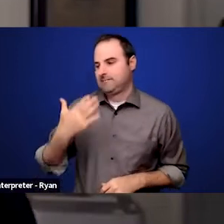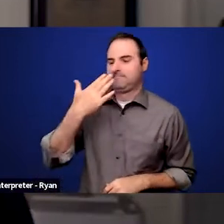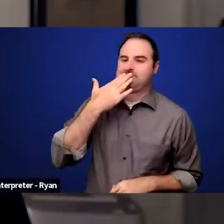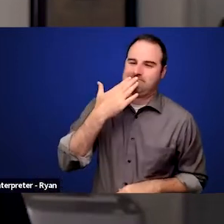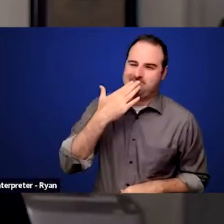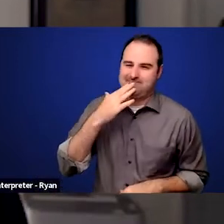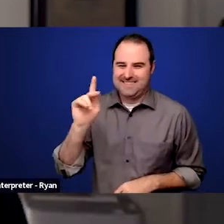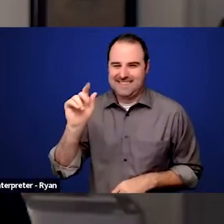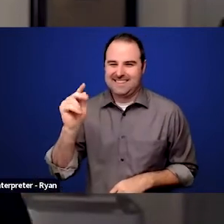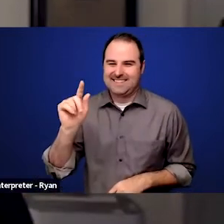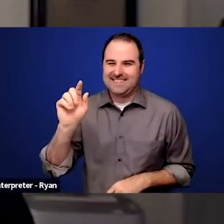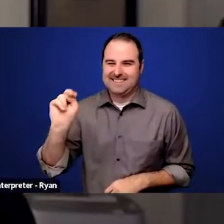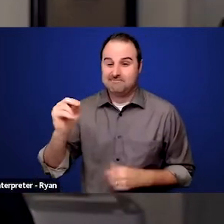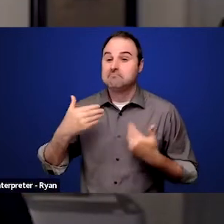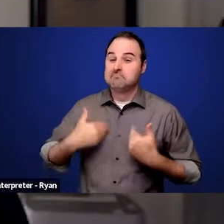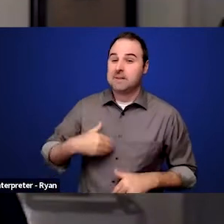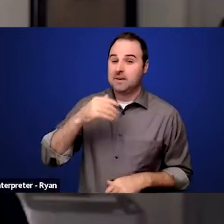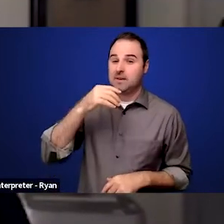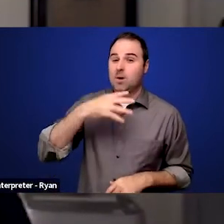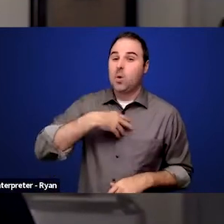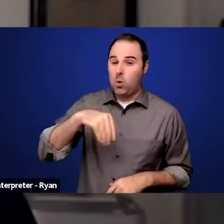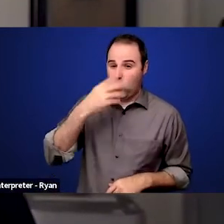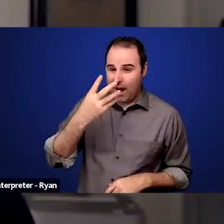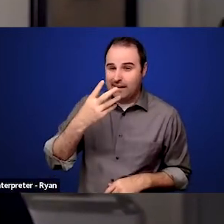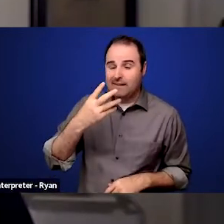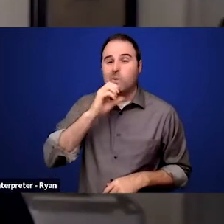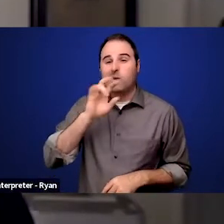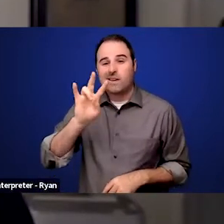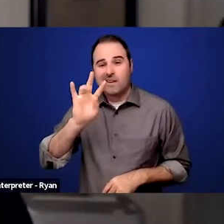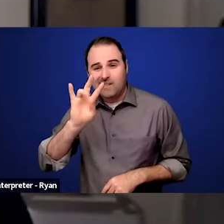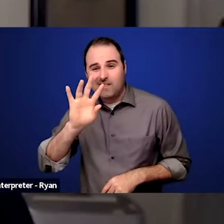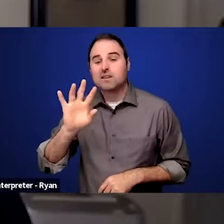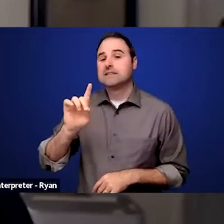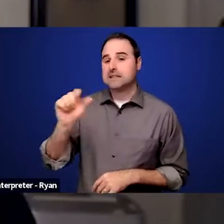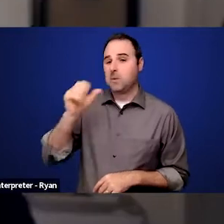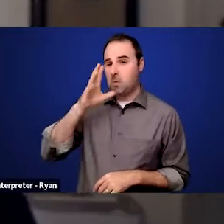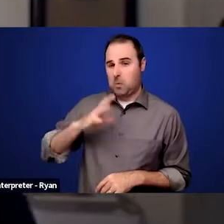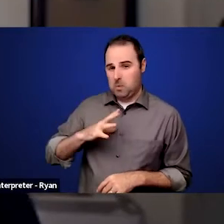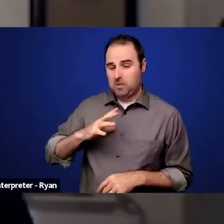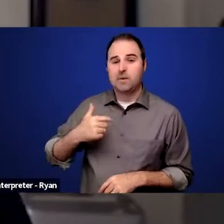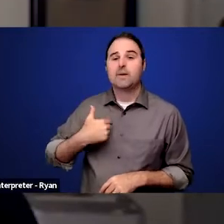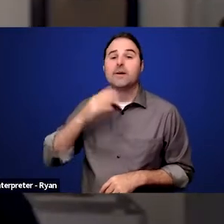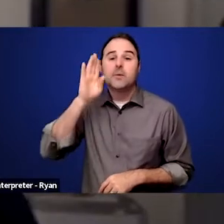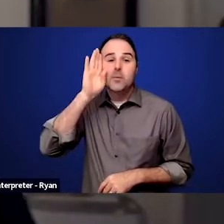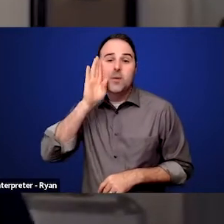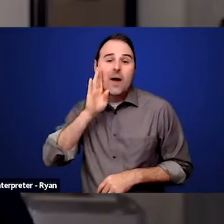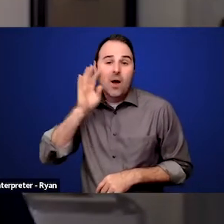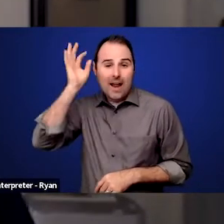I'm a white, almost 75 year old disabled woman. I have brown shoulder length hair with some highlights in it.